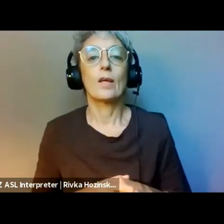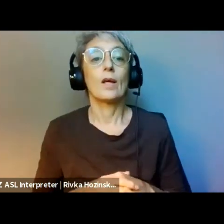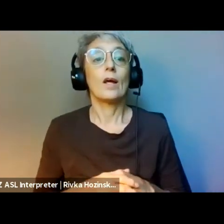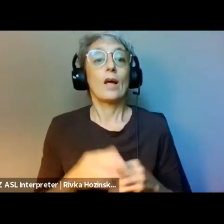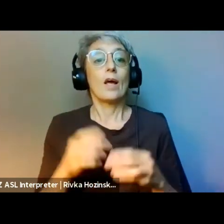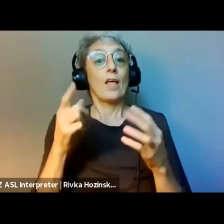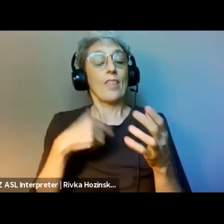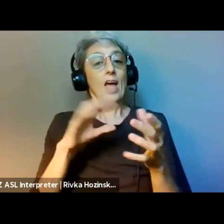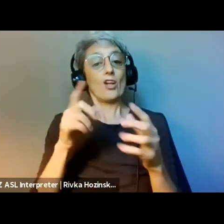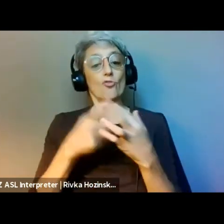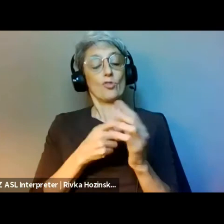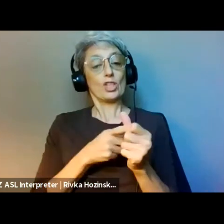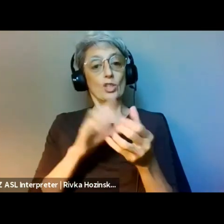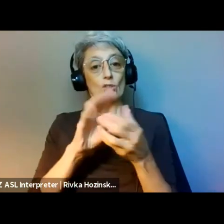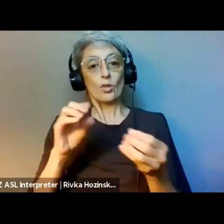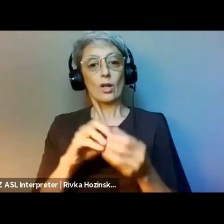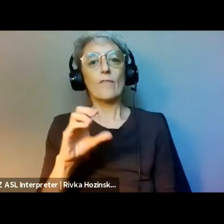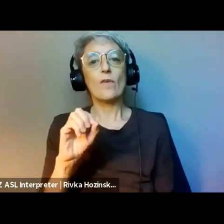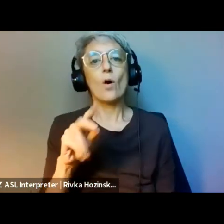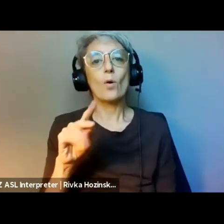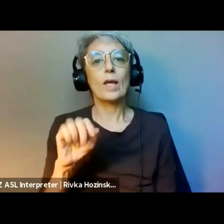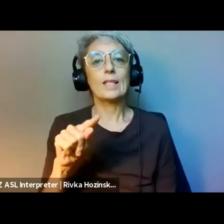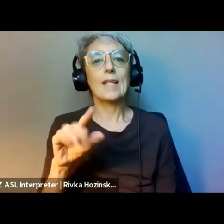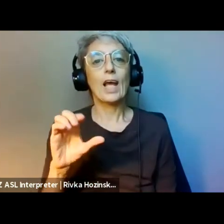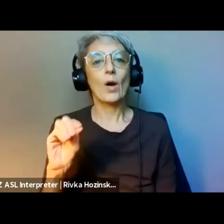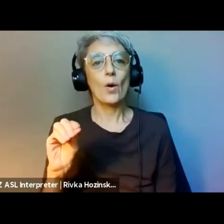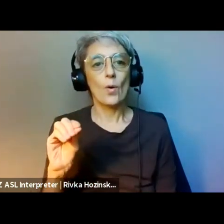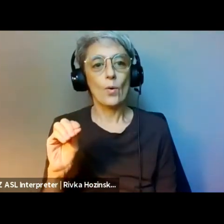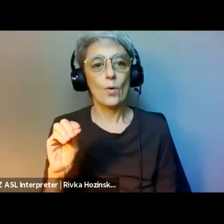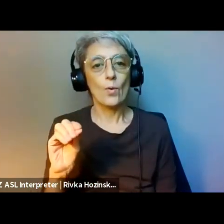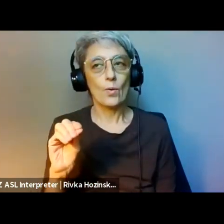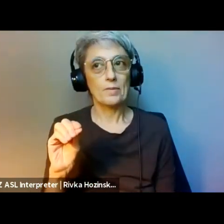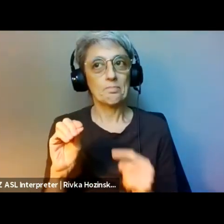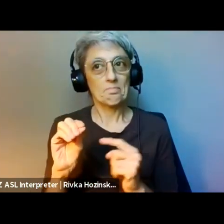I'll begin with Dana Kawaoka-Chen,